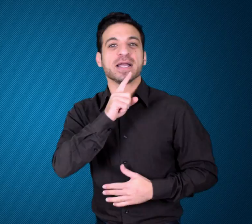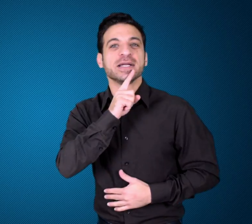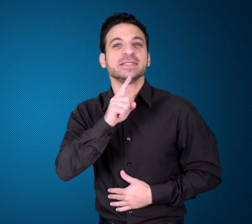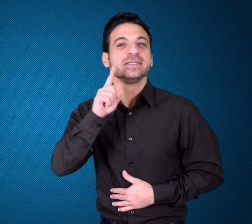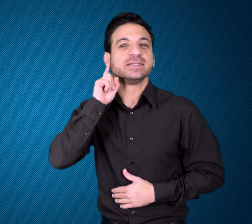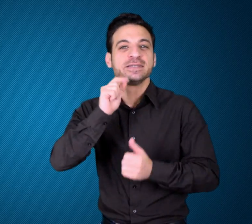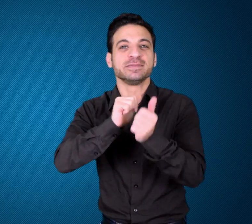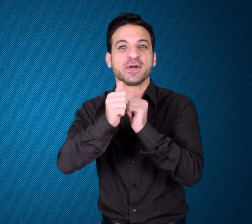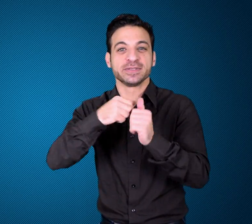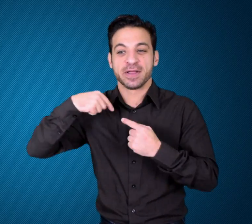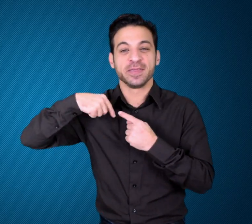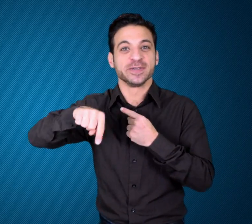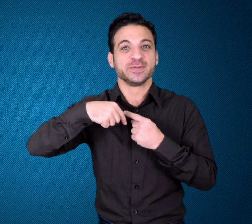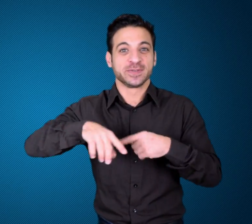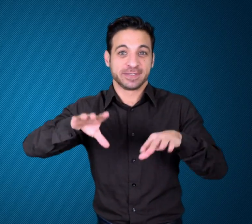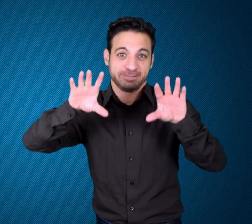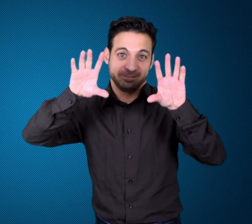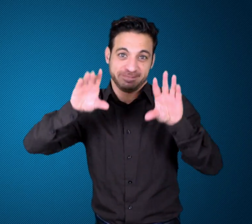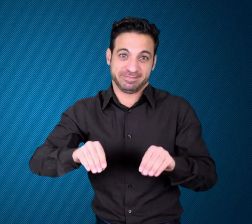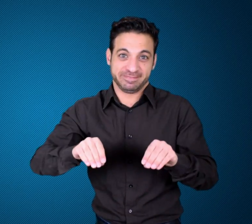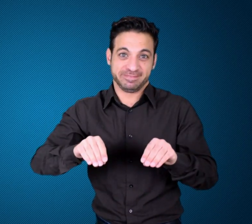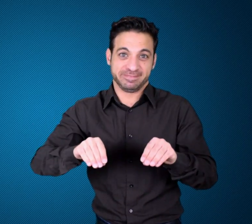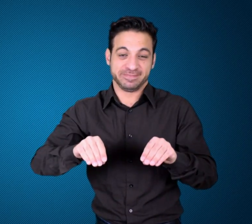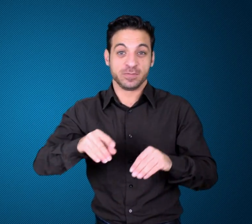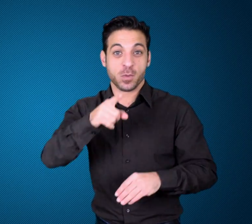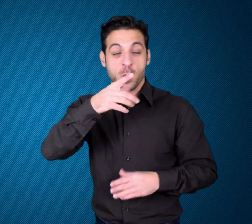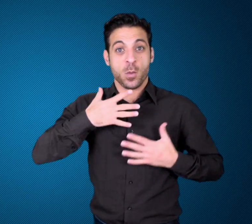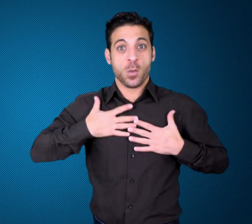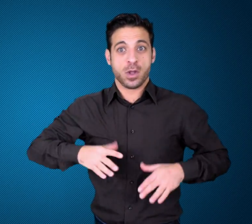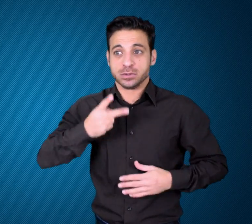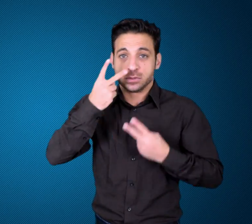That’s it for SportsDeaf this week.